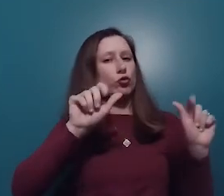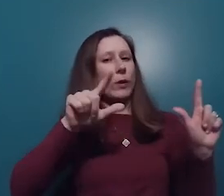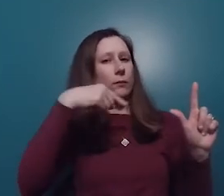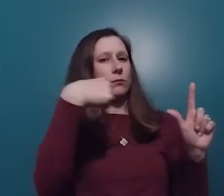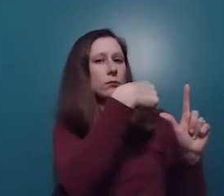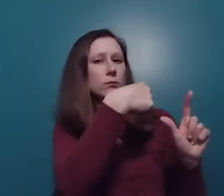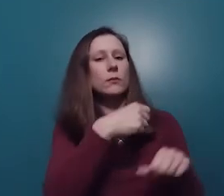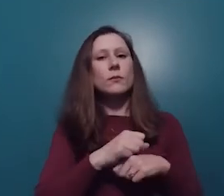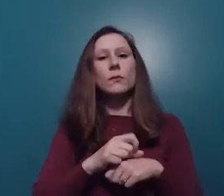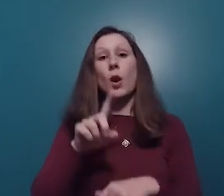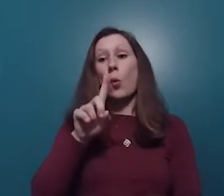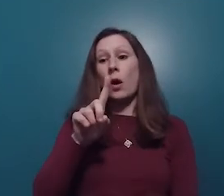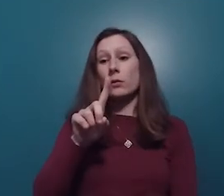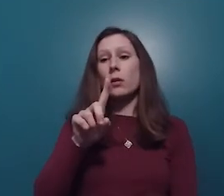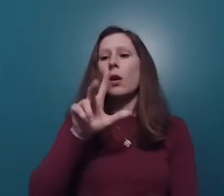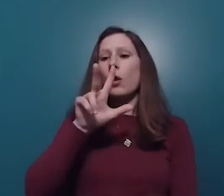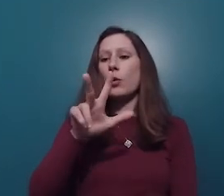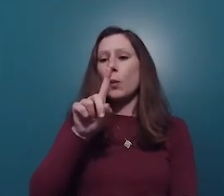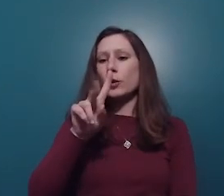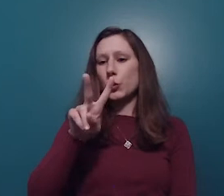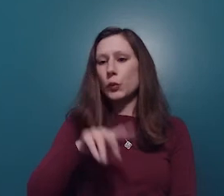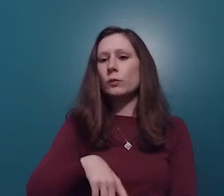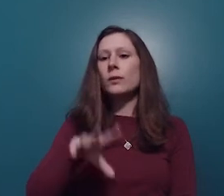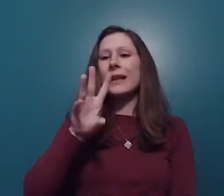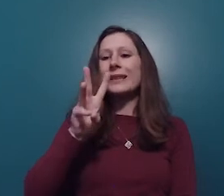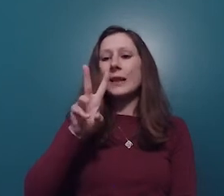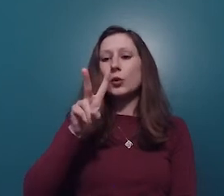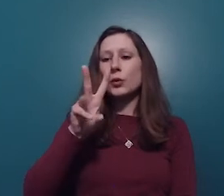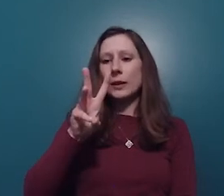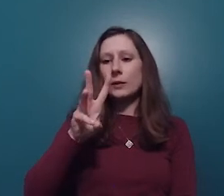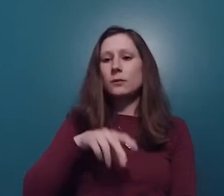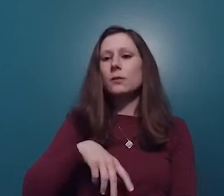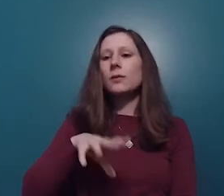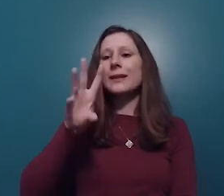number is on your screen there. It's 1-312-626-6799